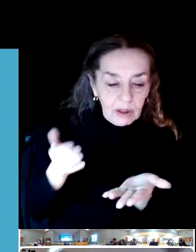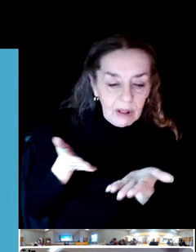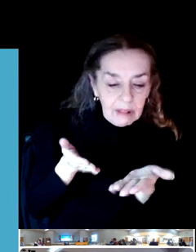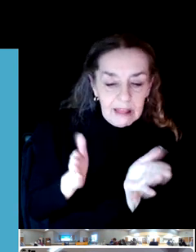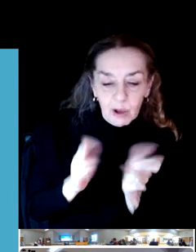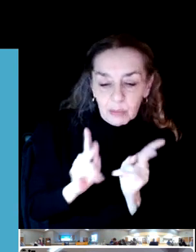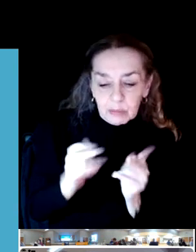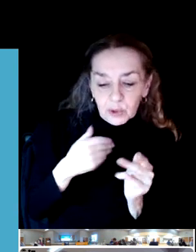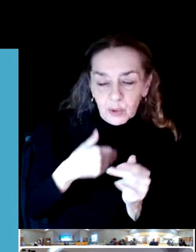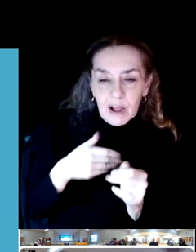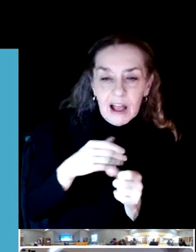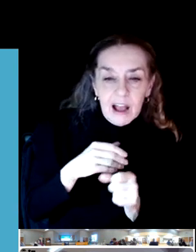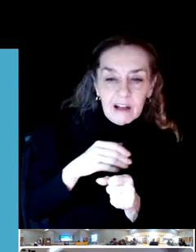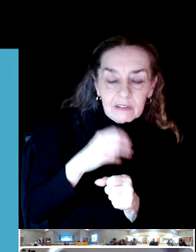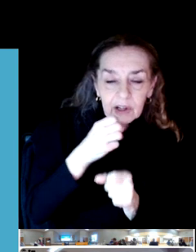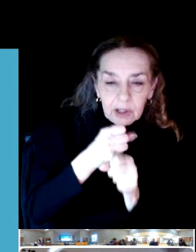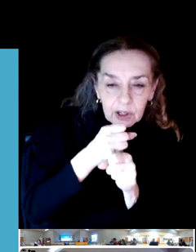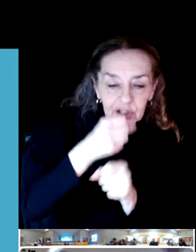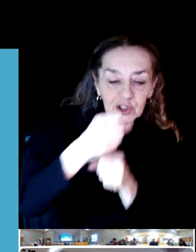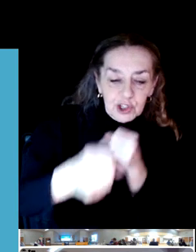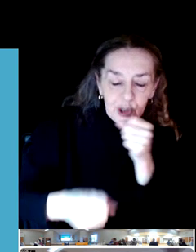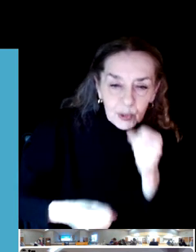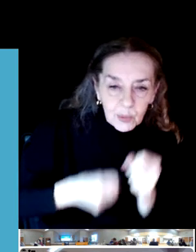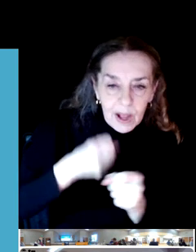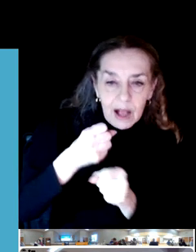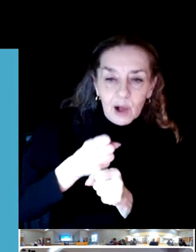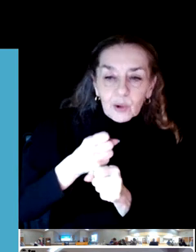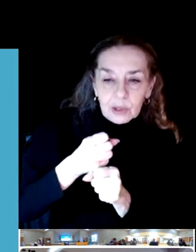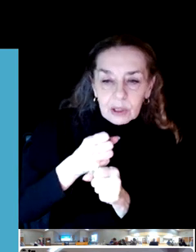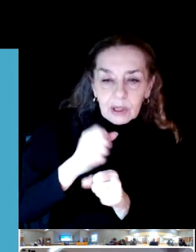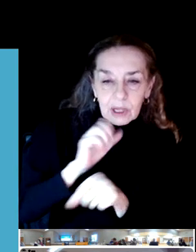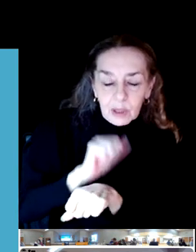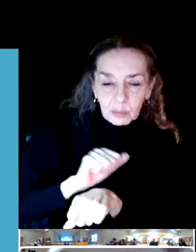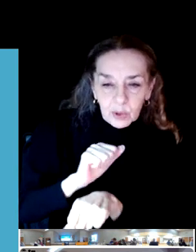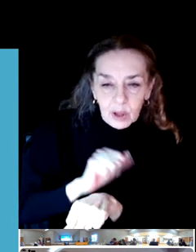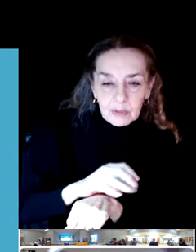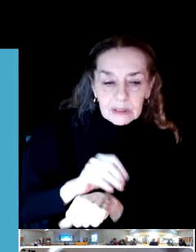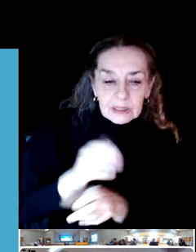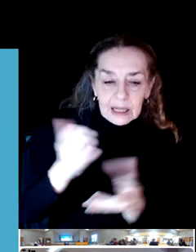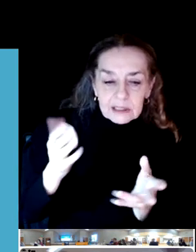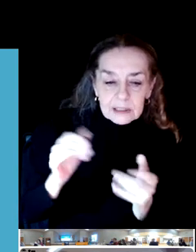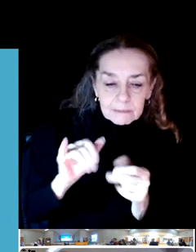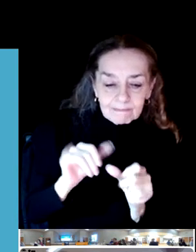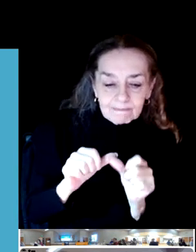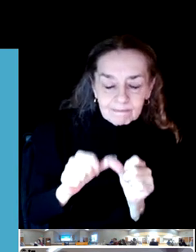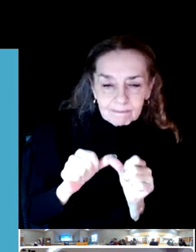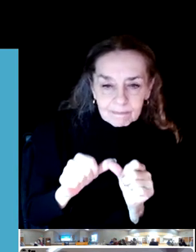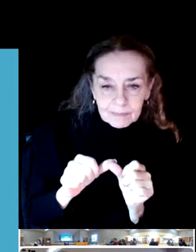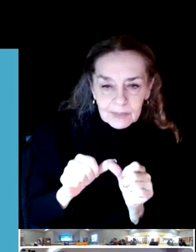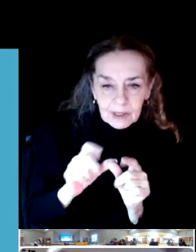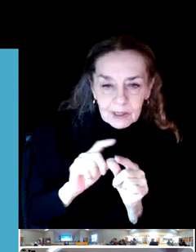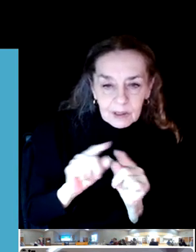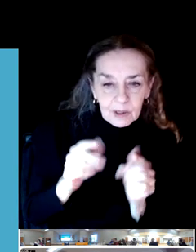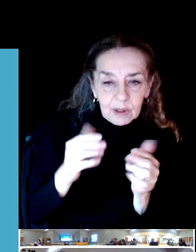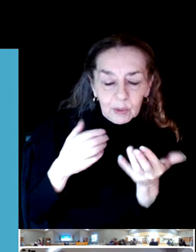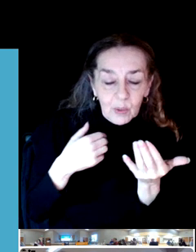retainable and sustainable as we move forward. W e've got some great campaigns going on as well.